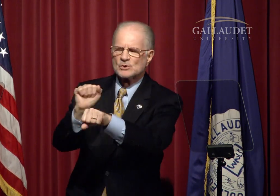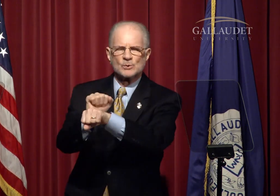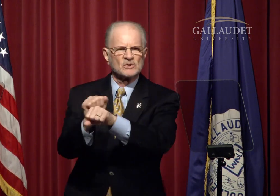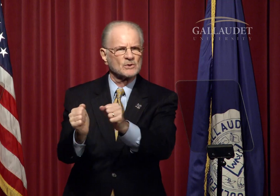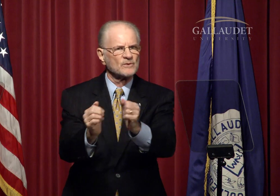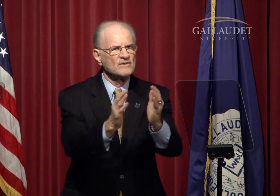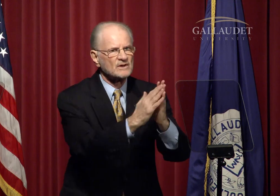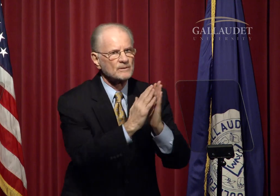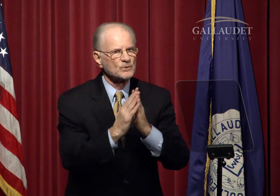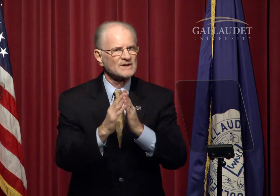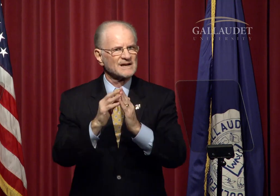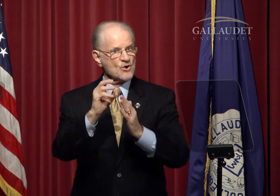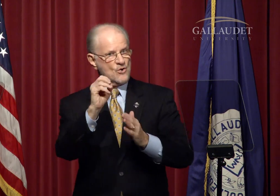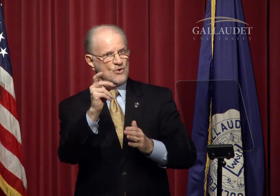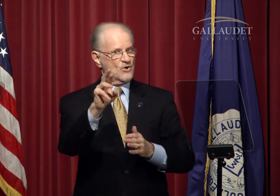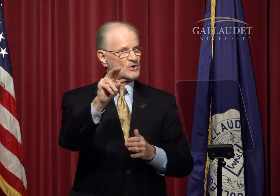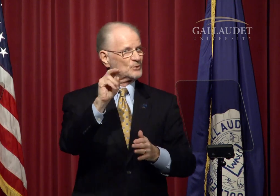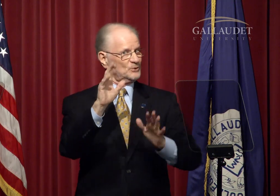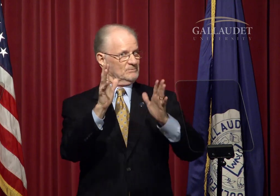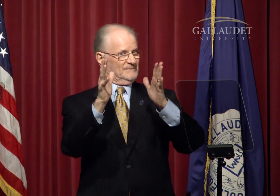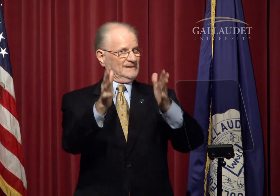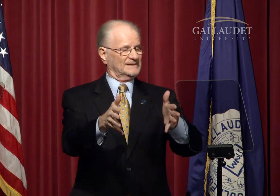I will continue to work with the community